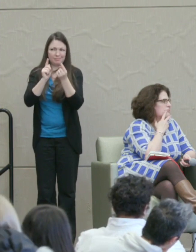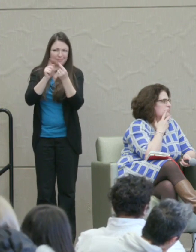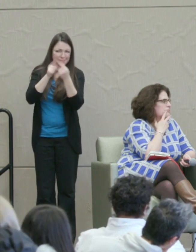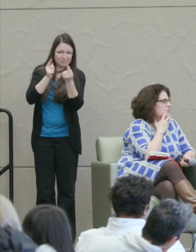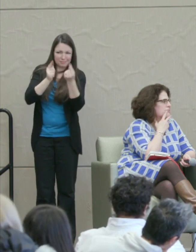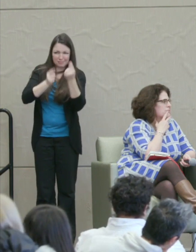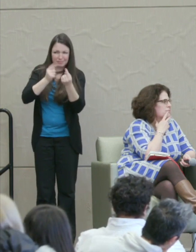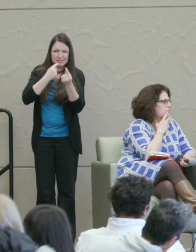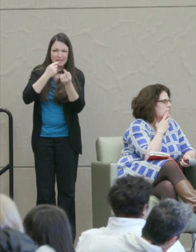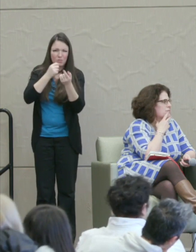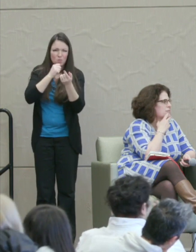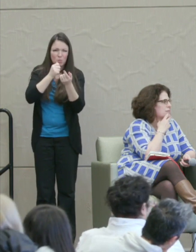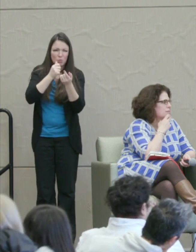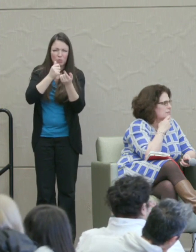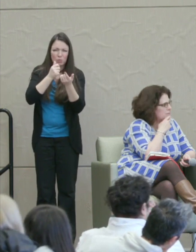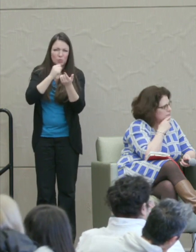How can we have a better society?